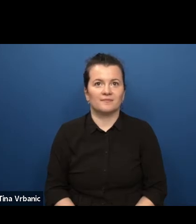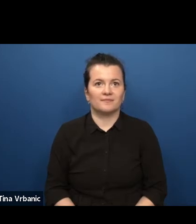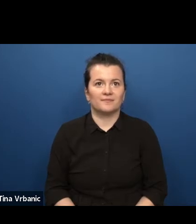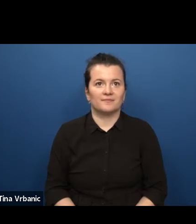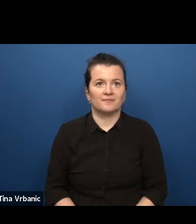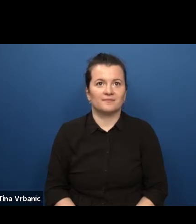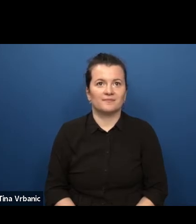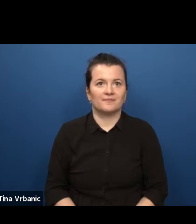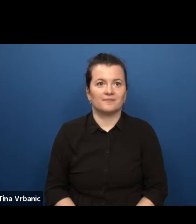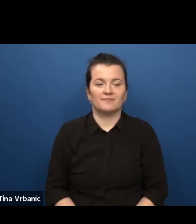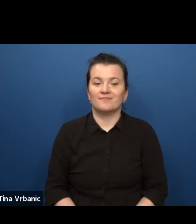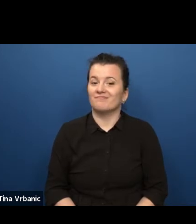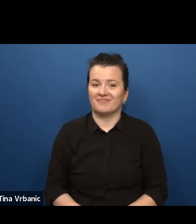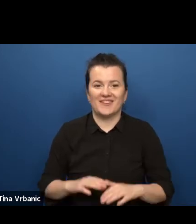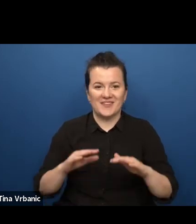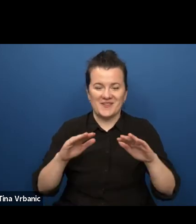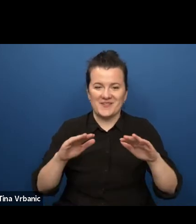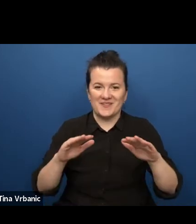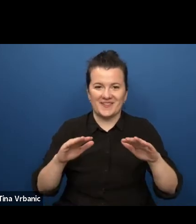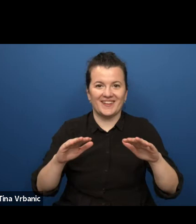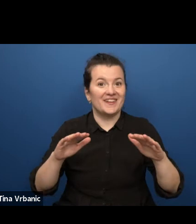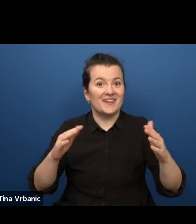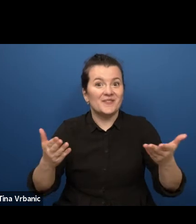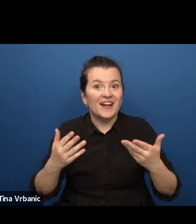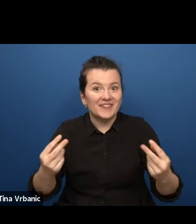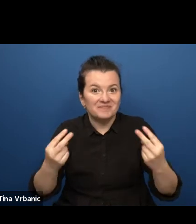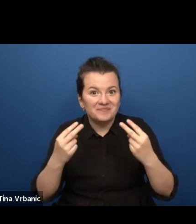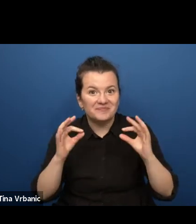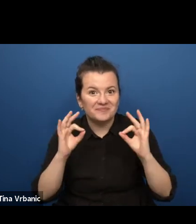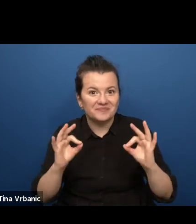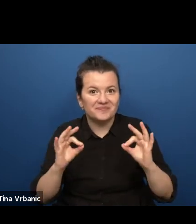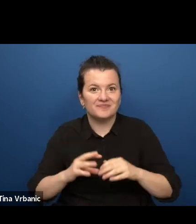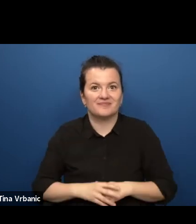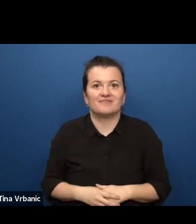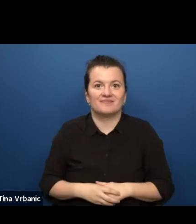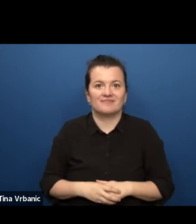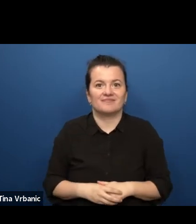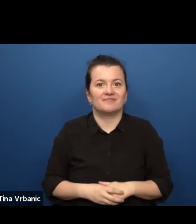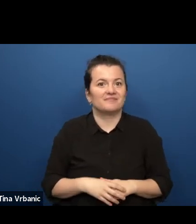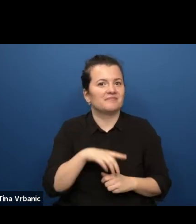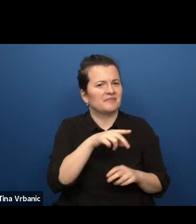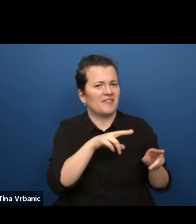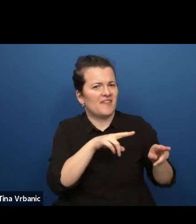Welcome back. After this committed, strong,